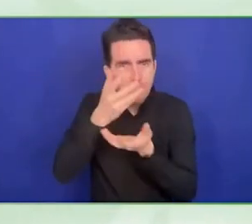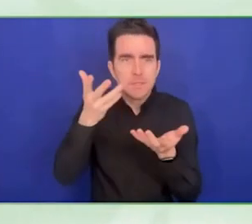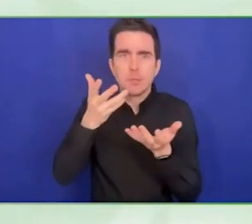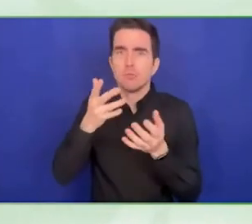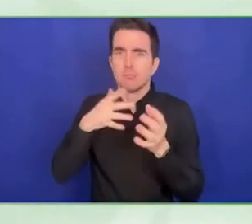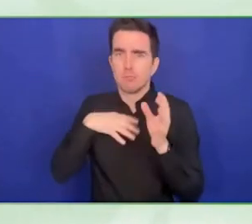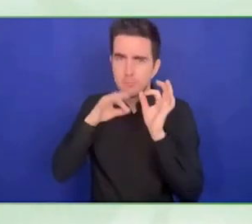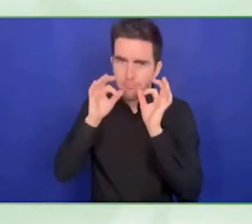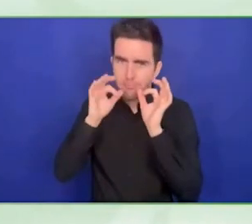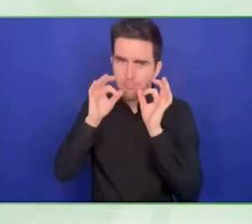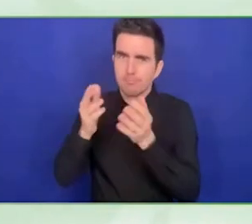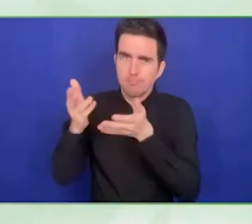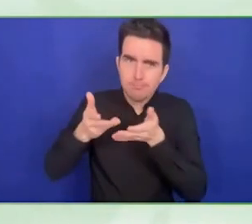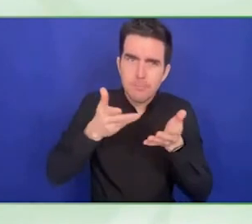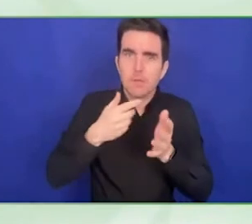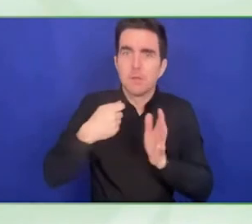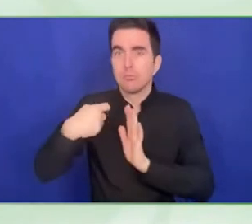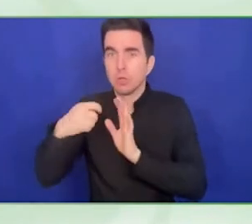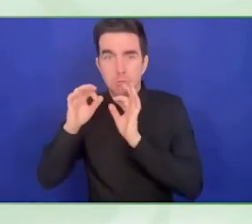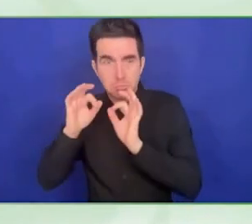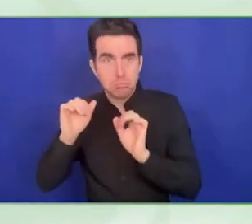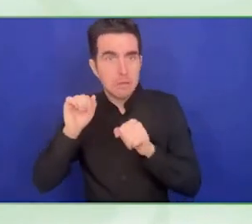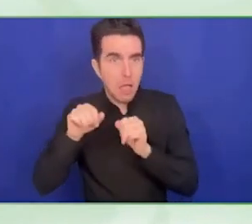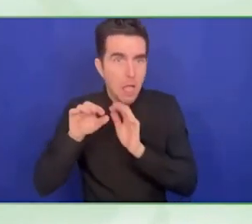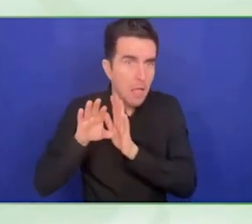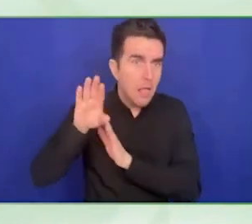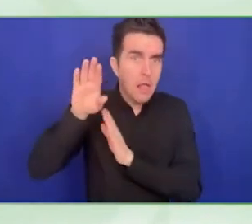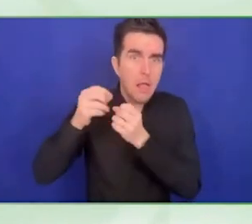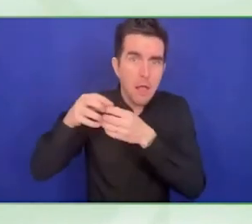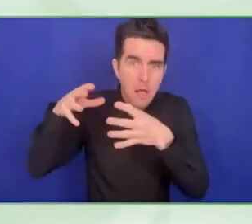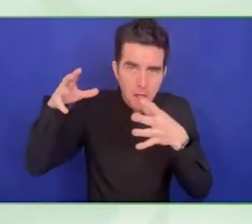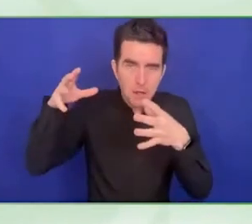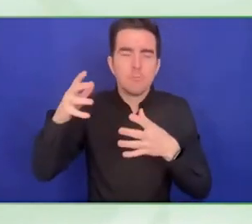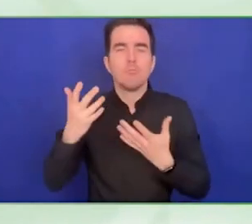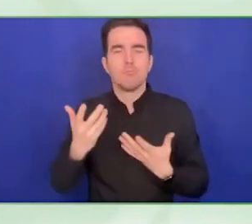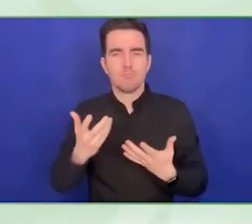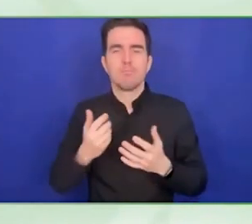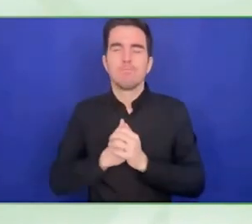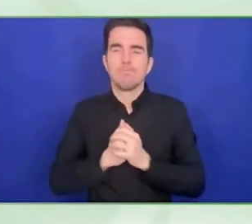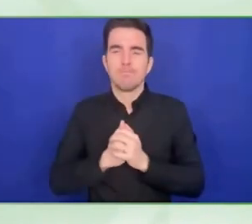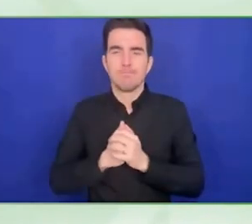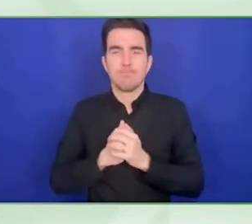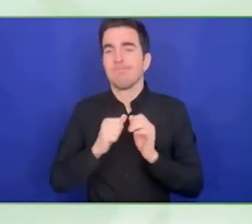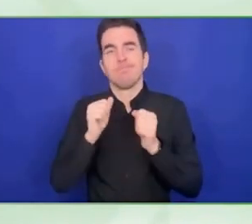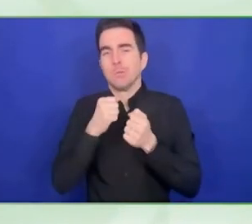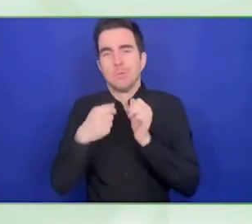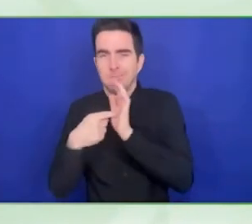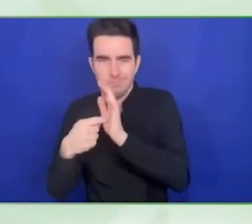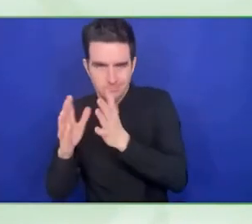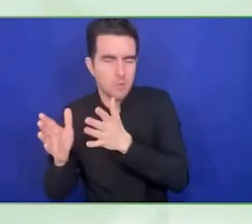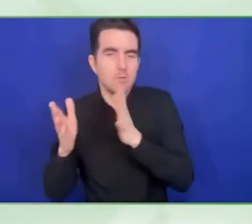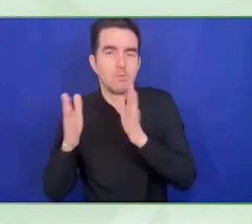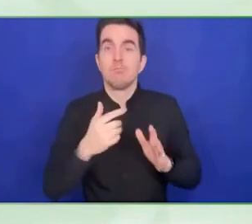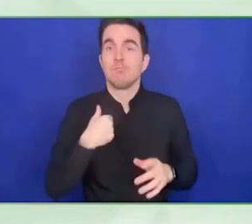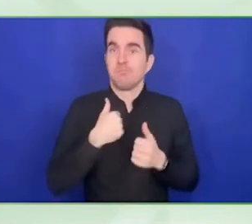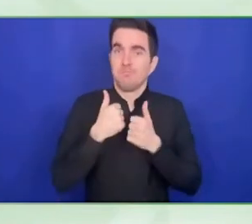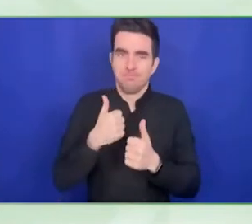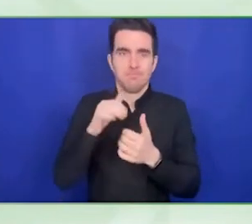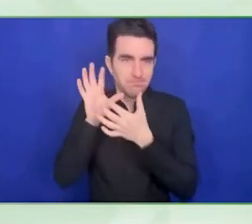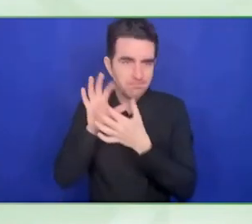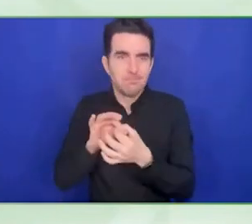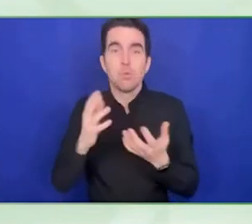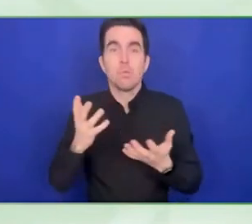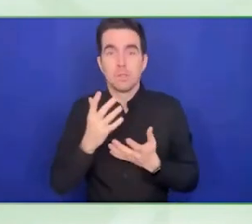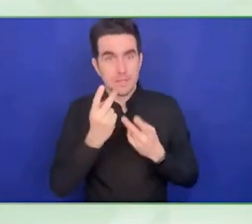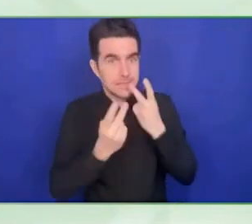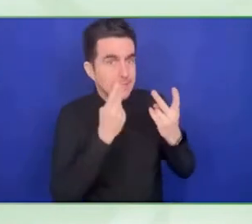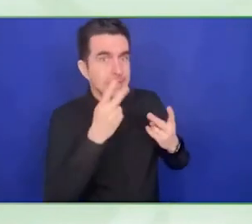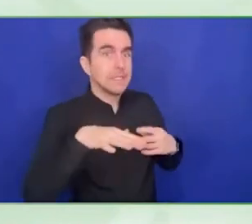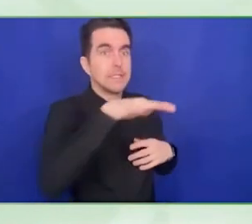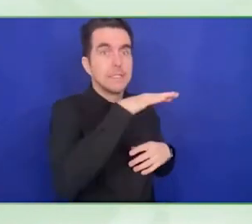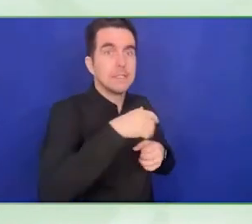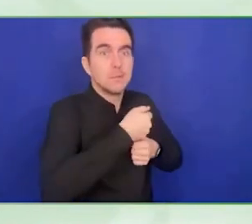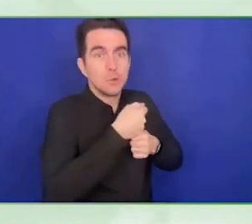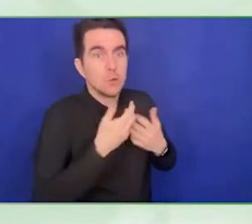We will move on to the Nippon Foundation, we will hear from the